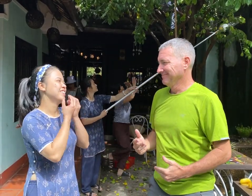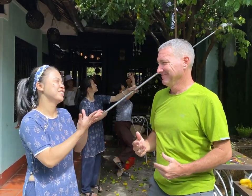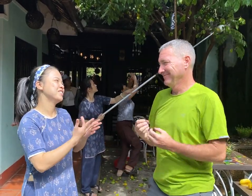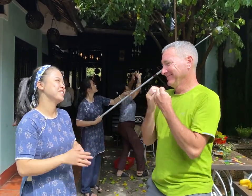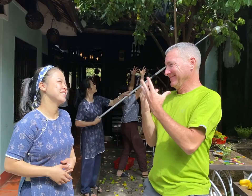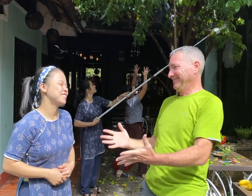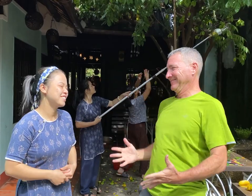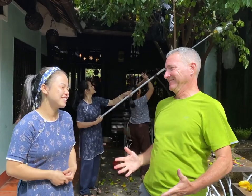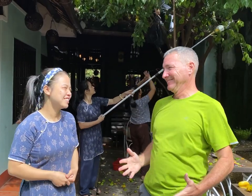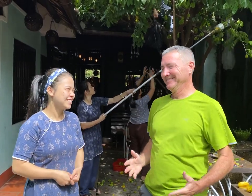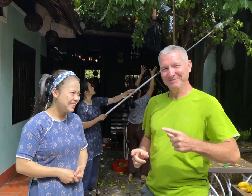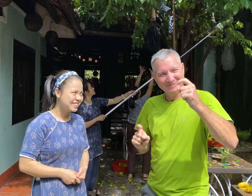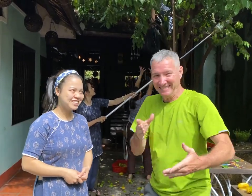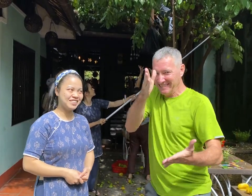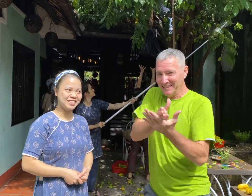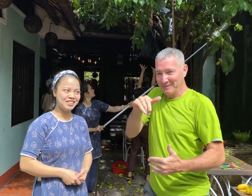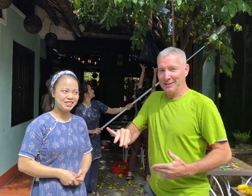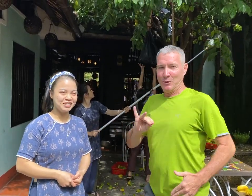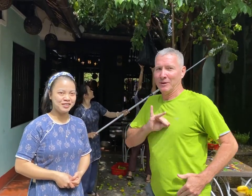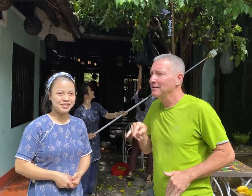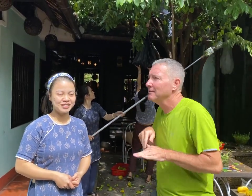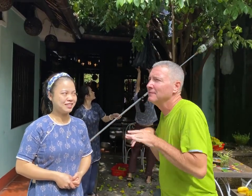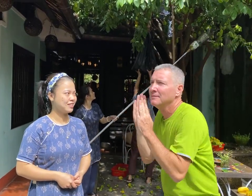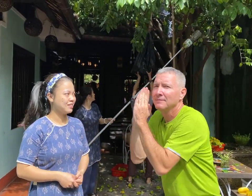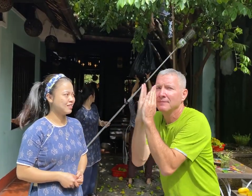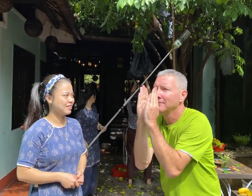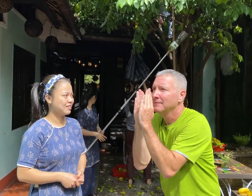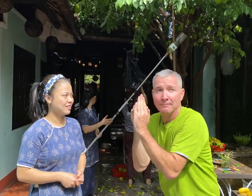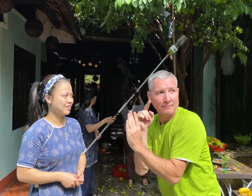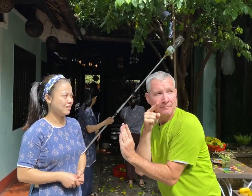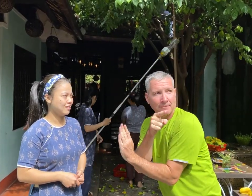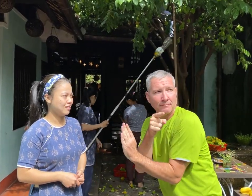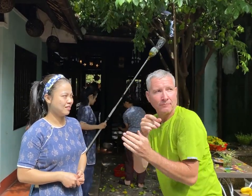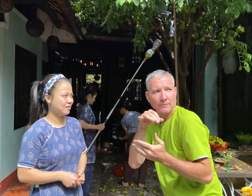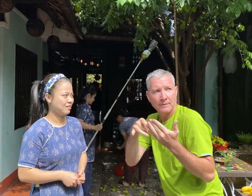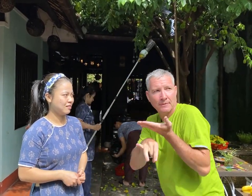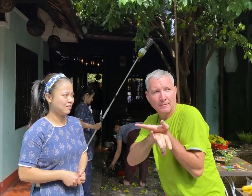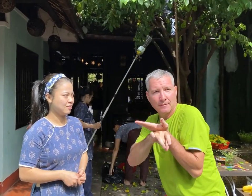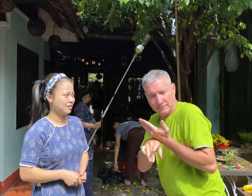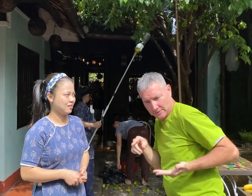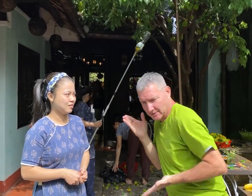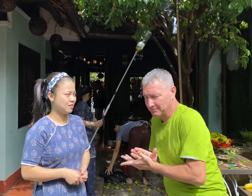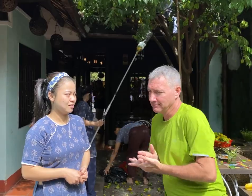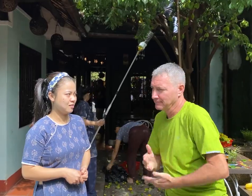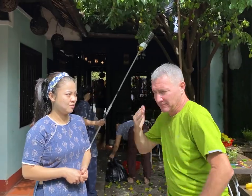Thank you! Thank you. You must stop by here in Hội An You can find their coffee shop in a narrow street.